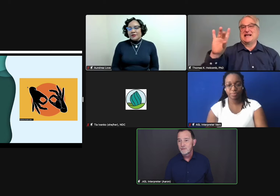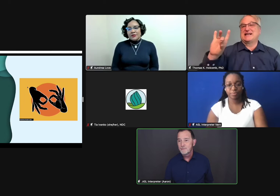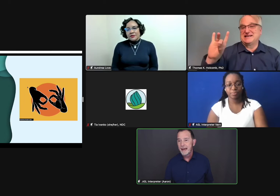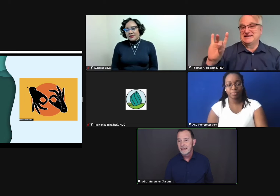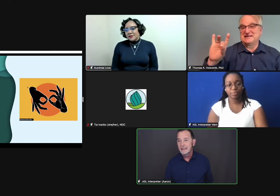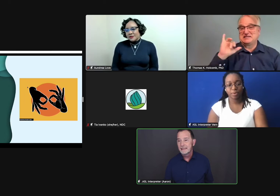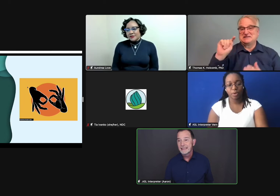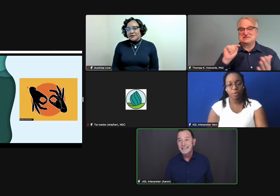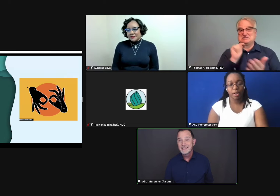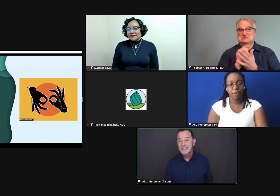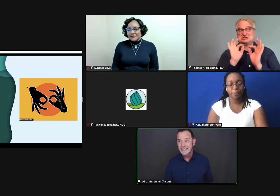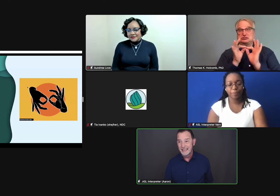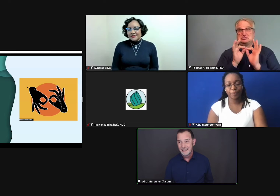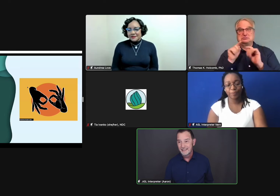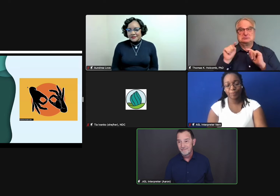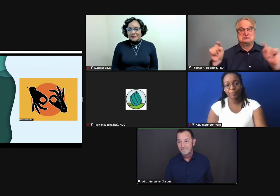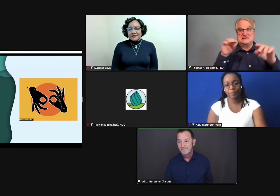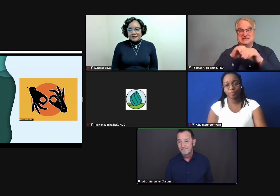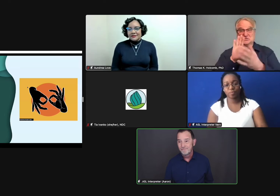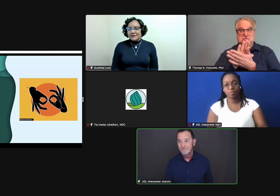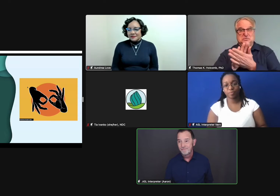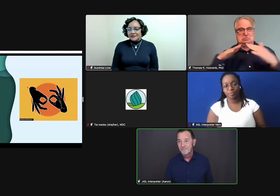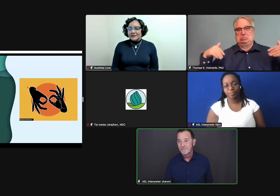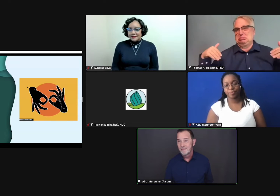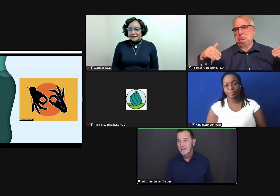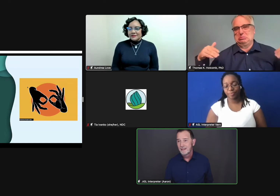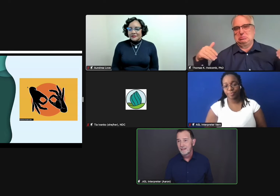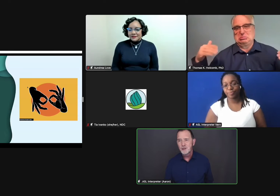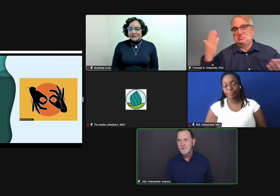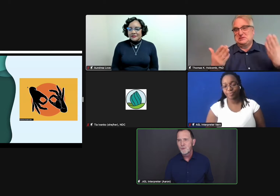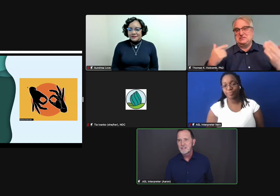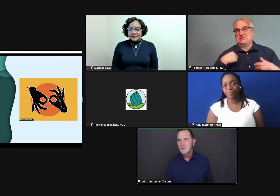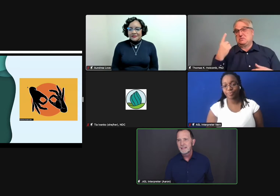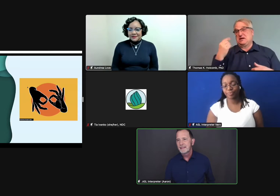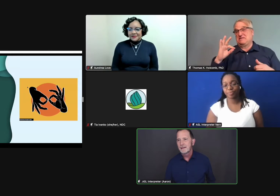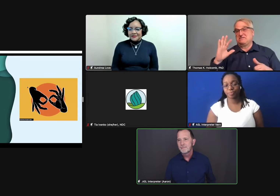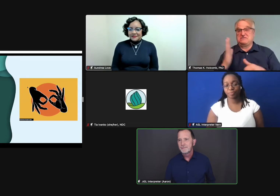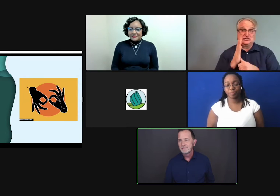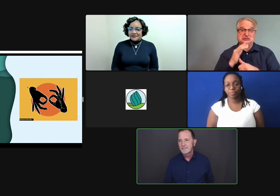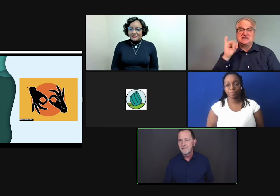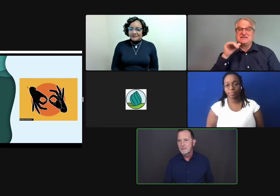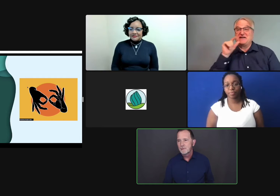And this was back in 1968. Interpreting wasn't really available